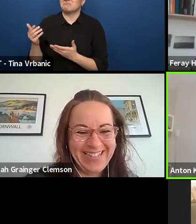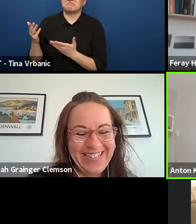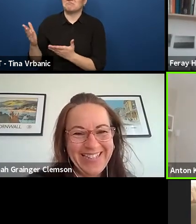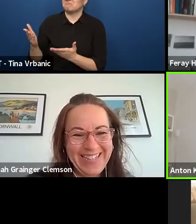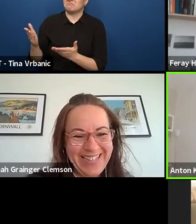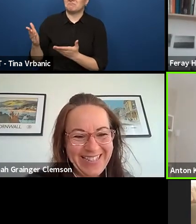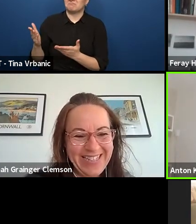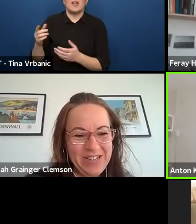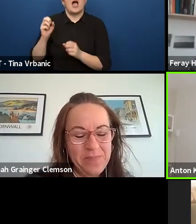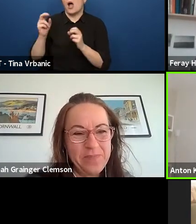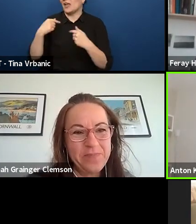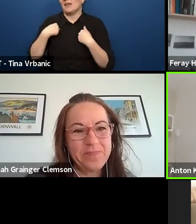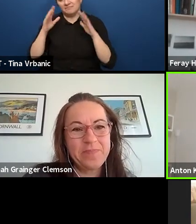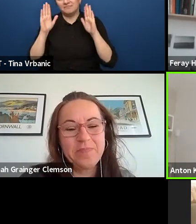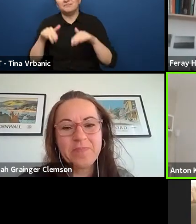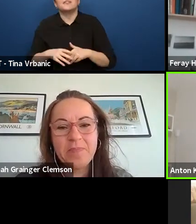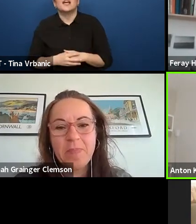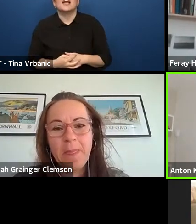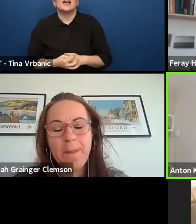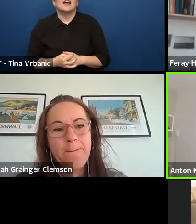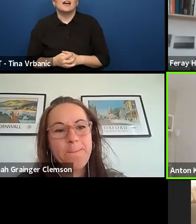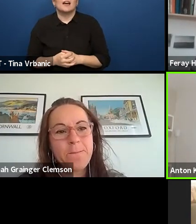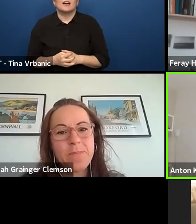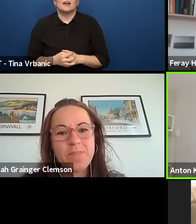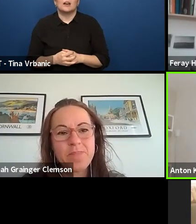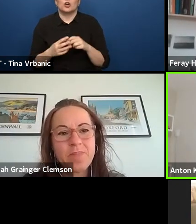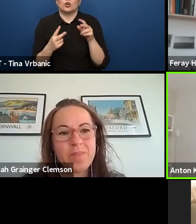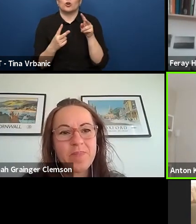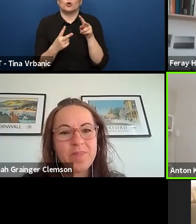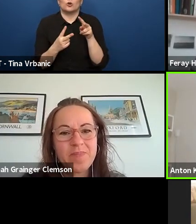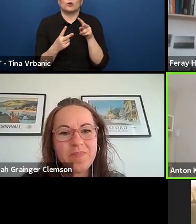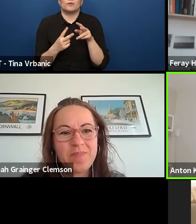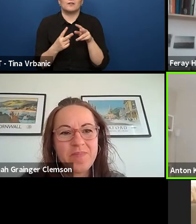I would just like share two quick moments of my life in a way